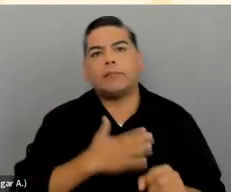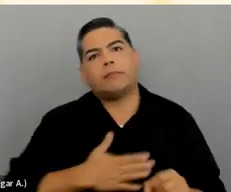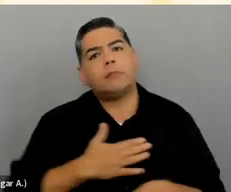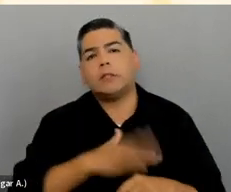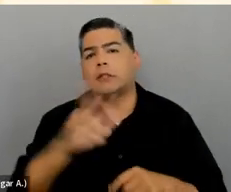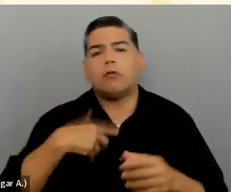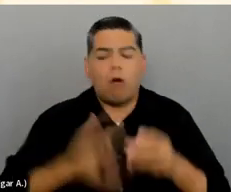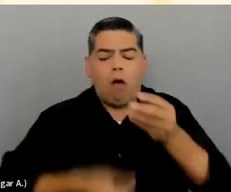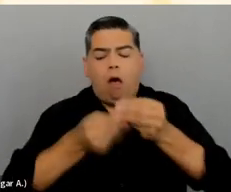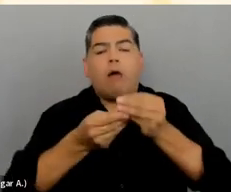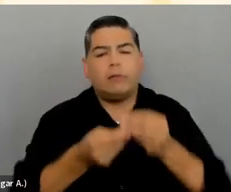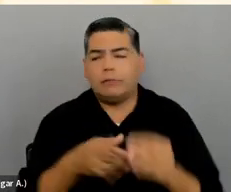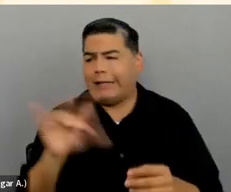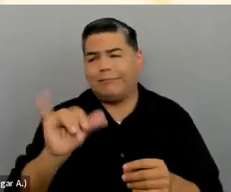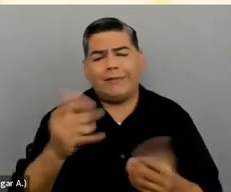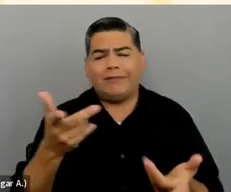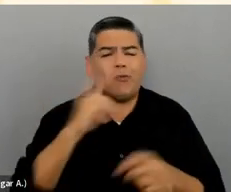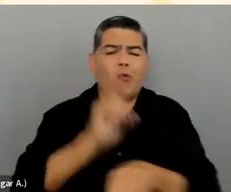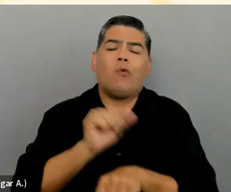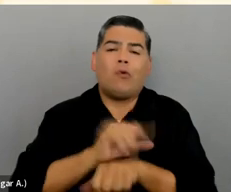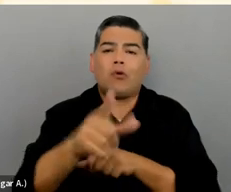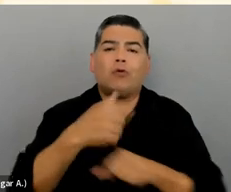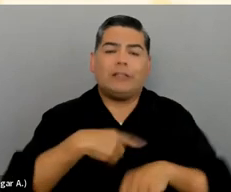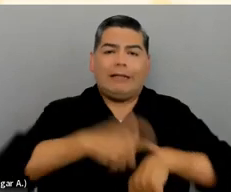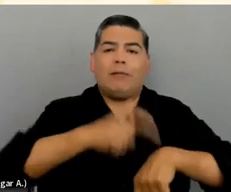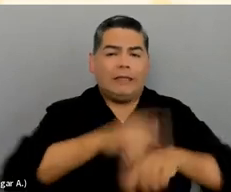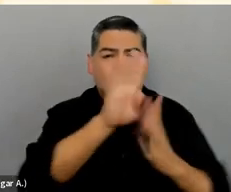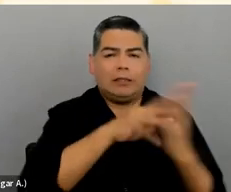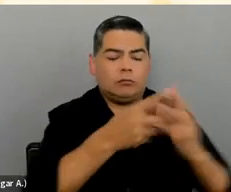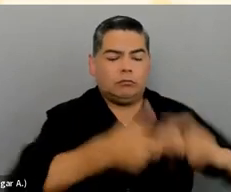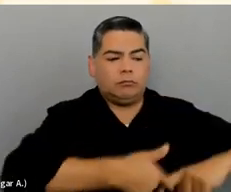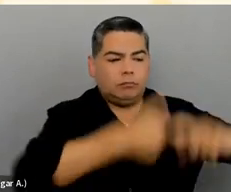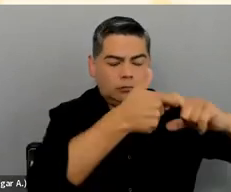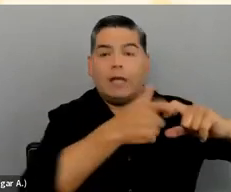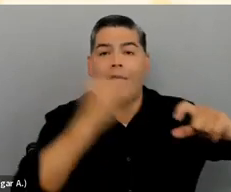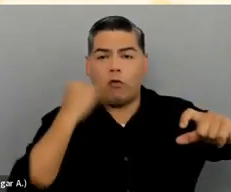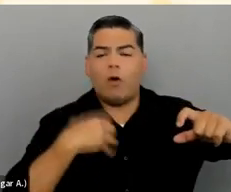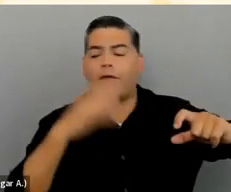You just make time for it in your scheduling. If you're putting content together and you know there's going